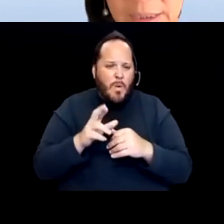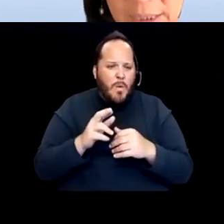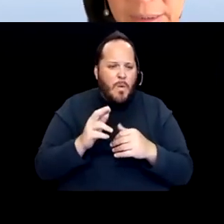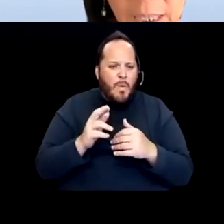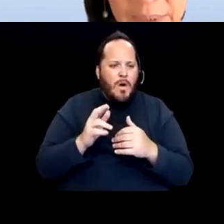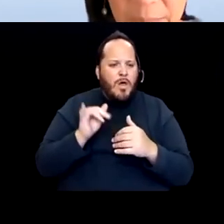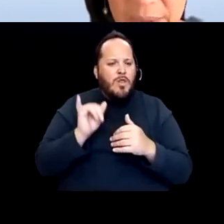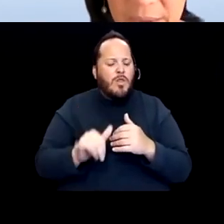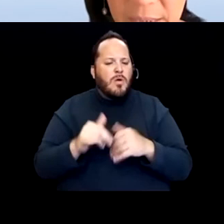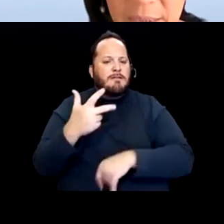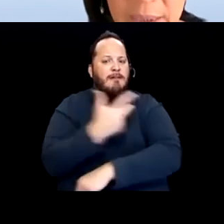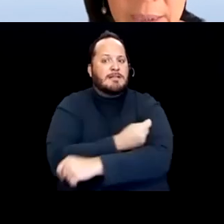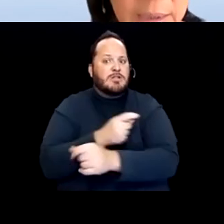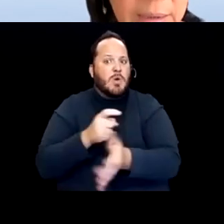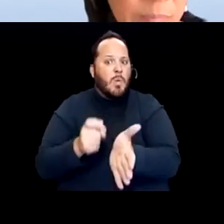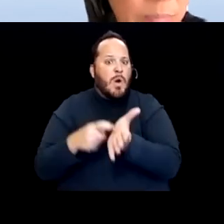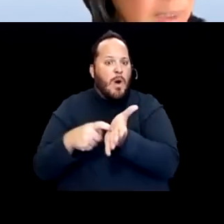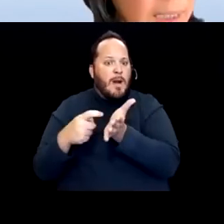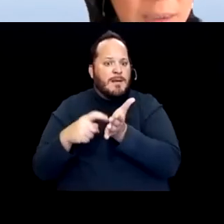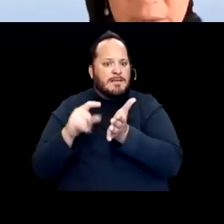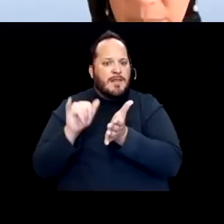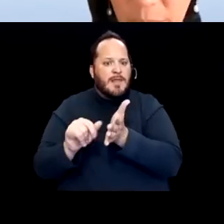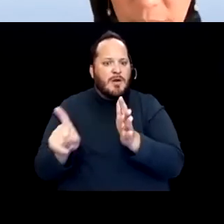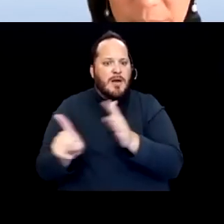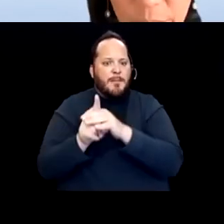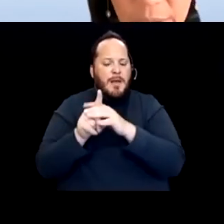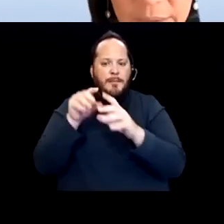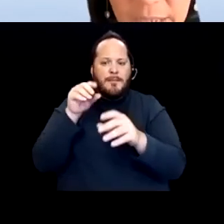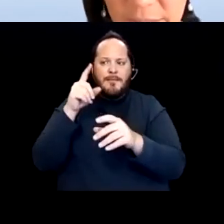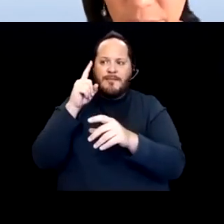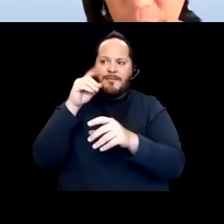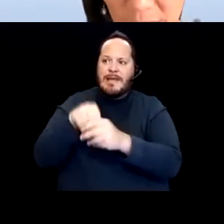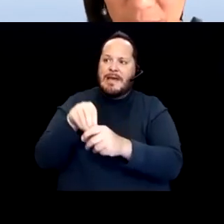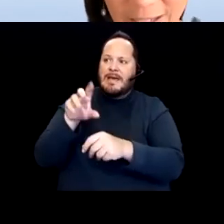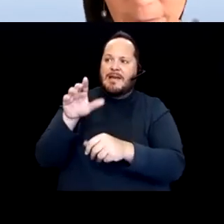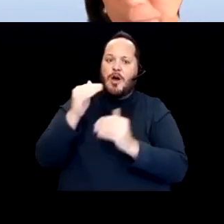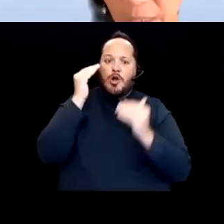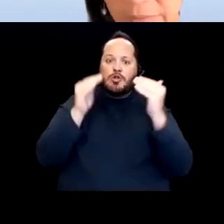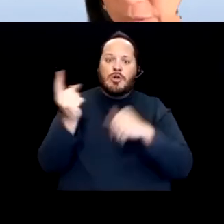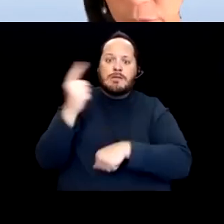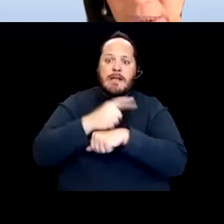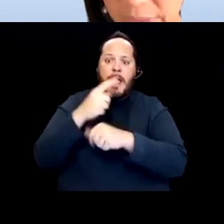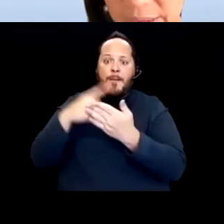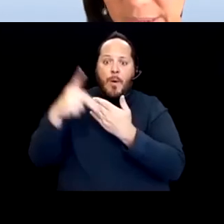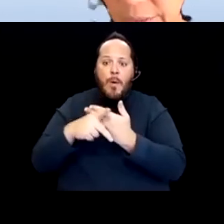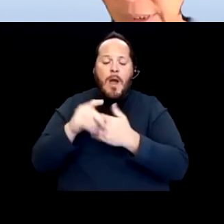that are coming up in let's say adult day programs or other kinds of programs for travel and et cetera